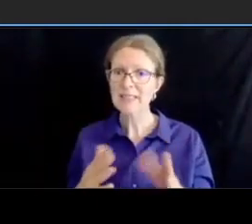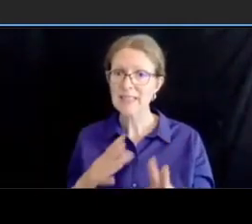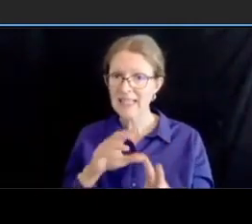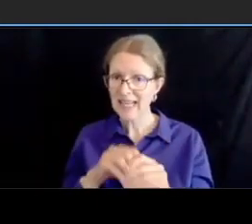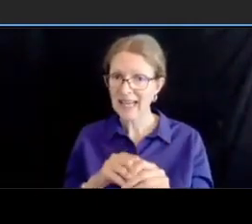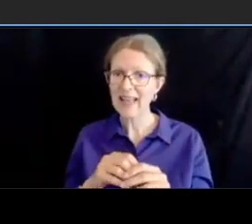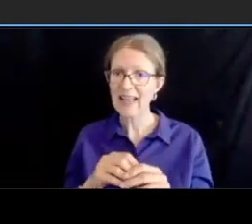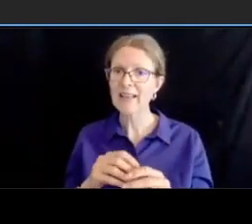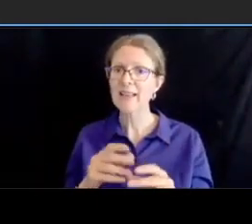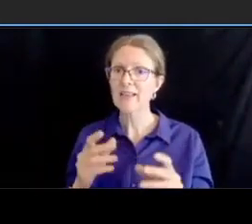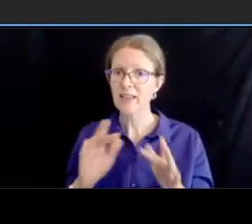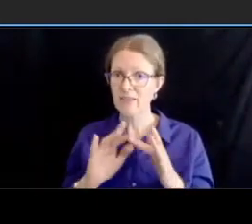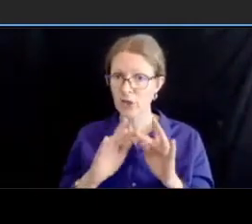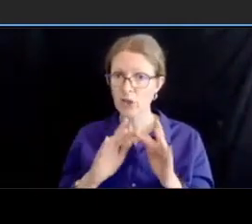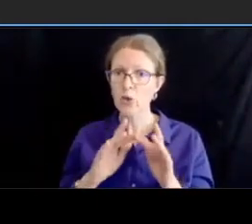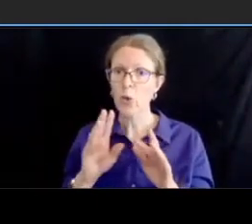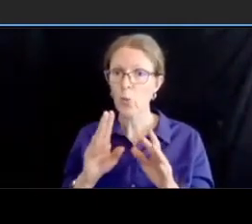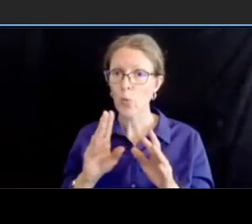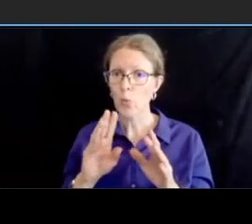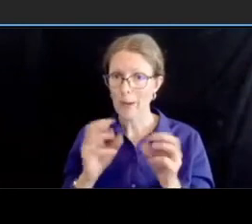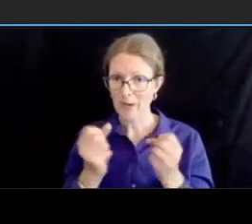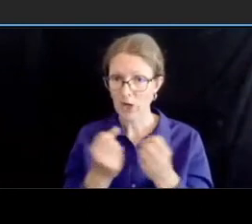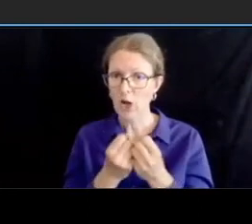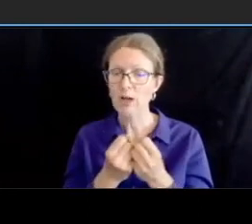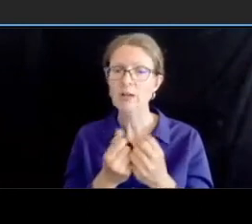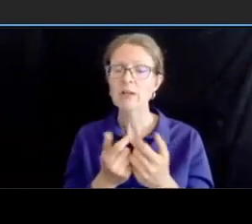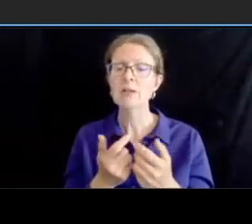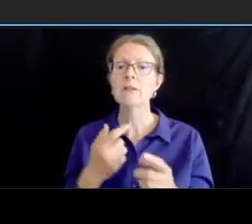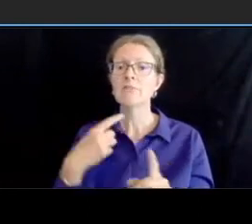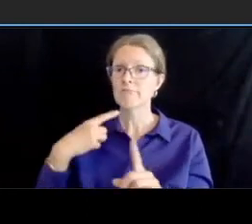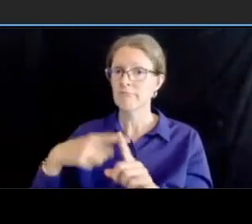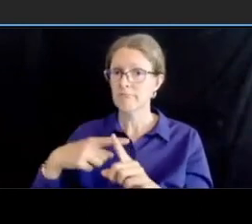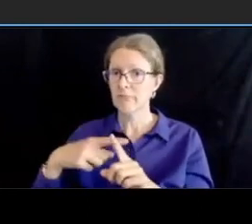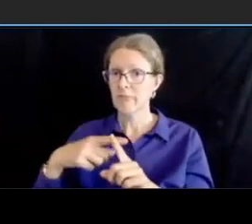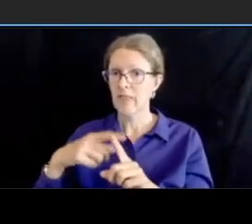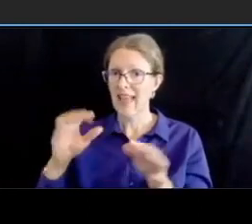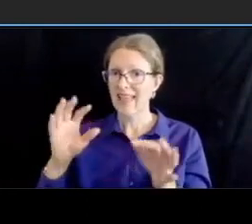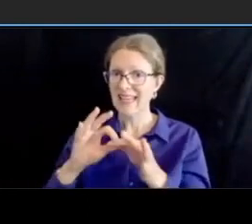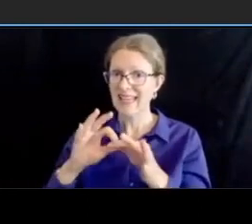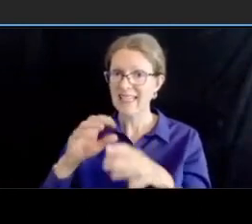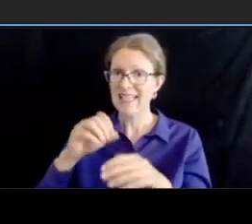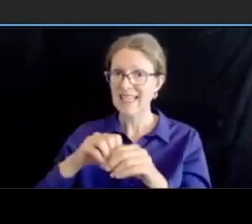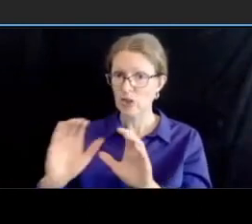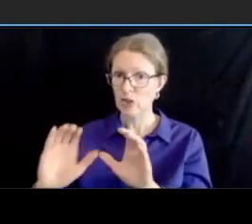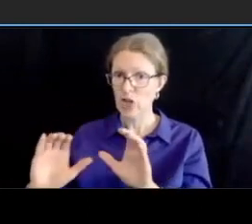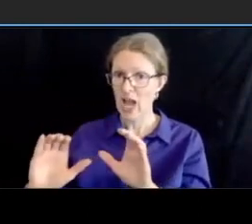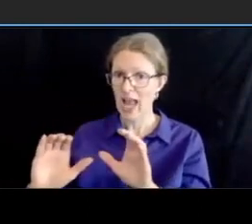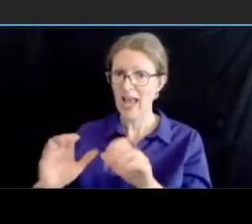to pull it from the chat thank you ed thank you charlotte uh again uh